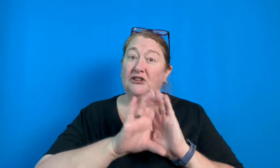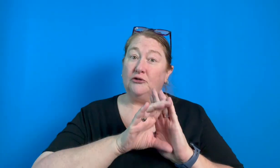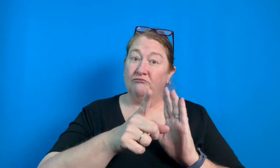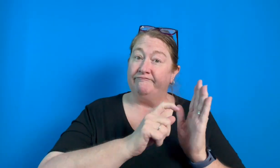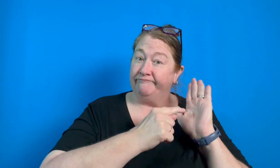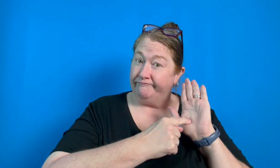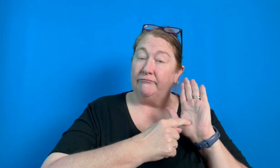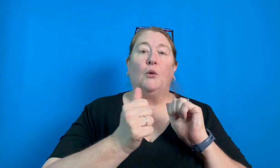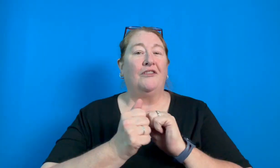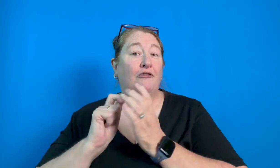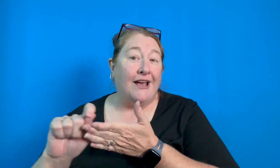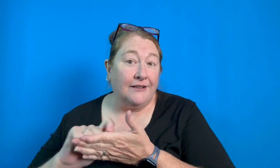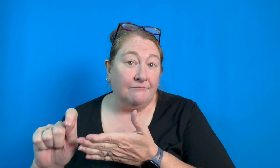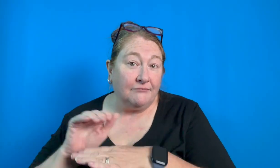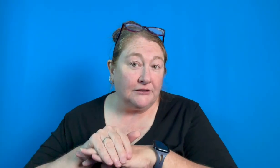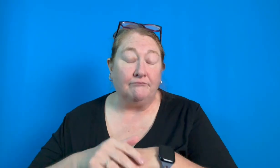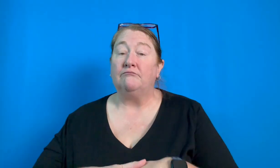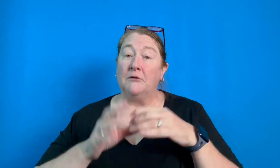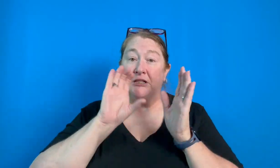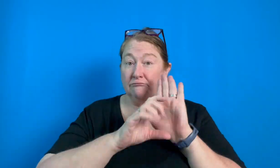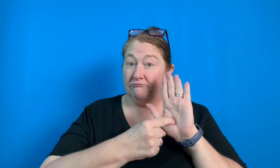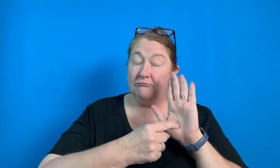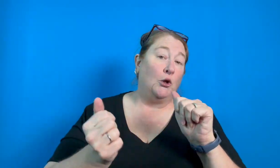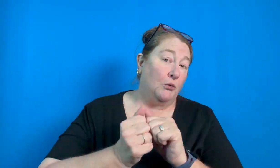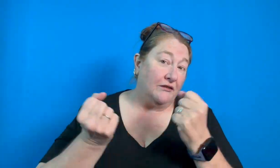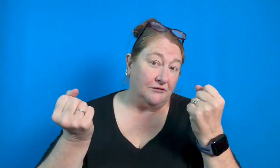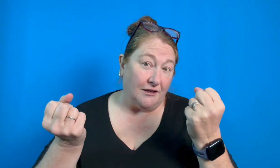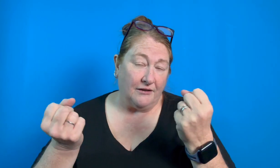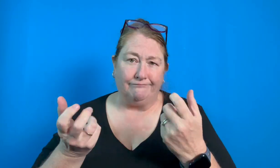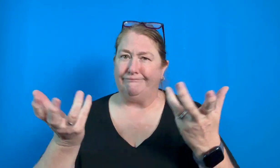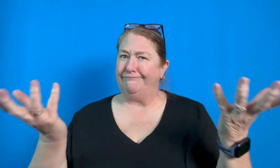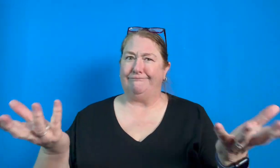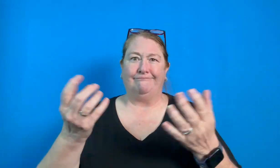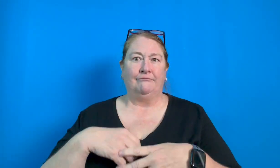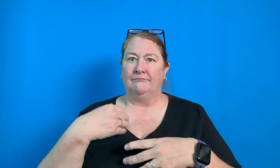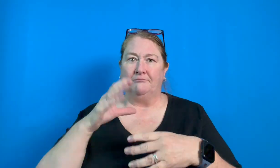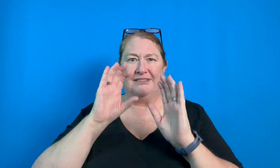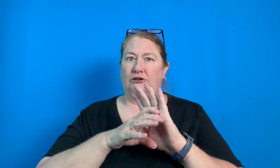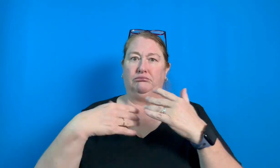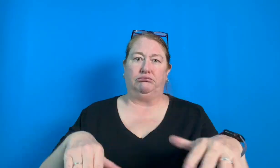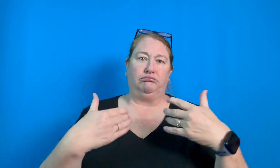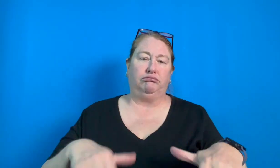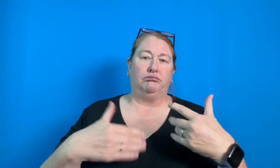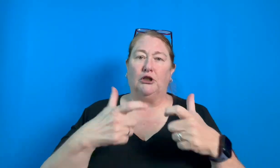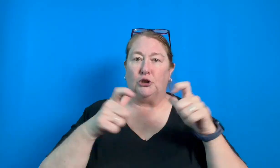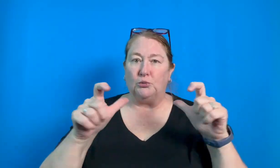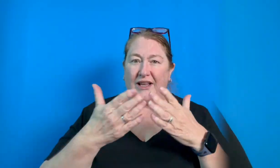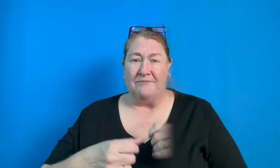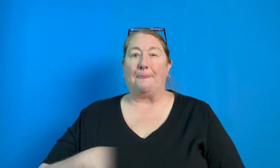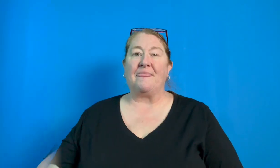You can use pictures with writing, ASL, and many more! Pictures are huge visual aid resources.